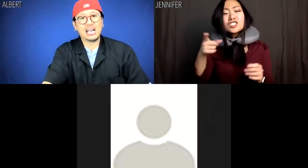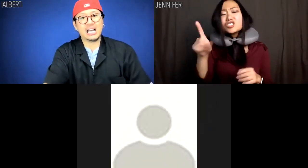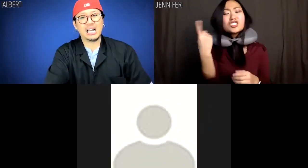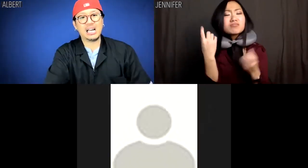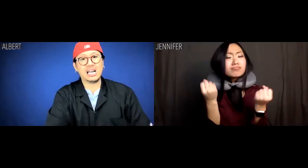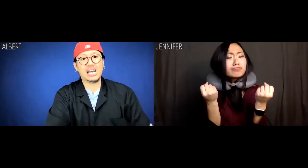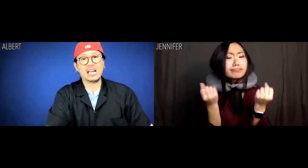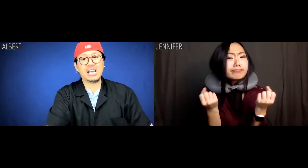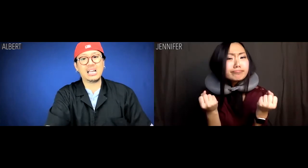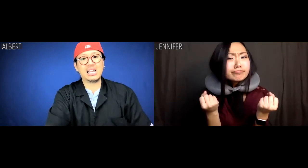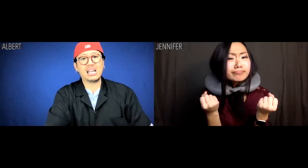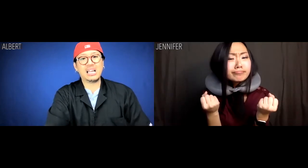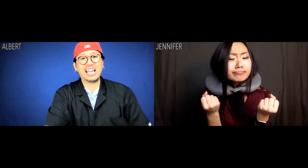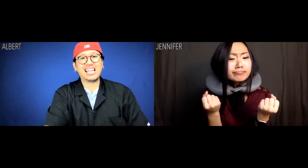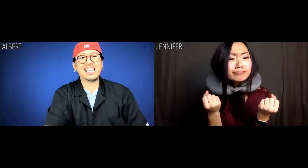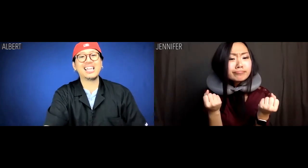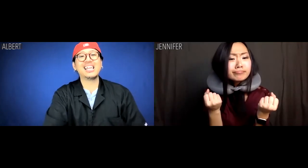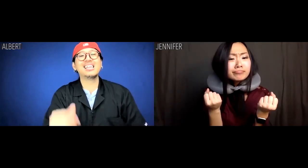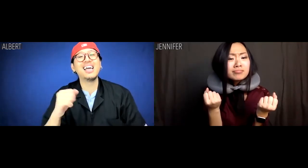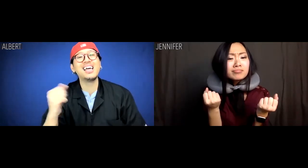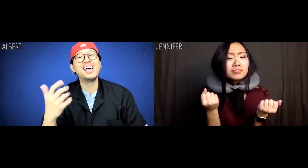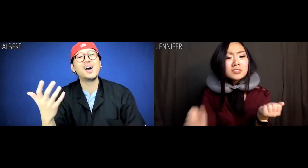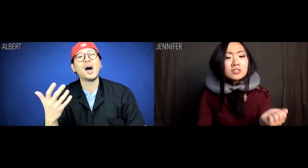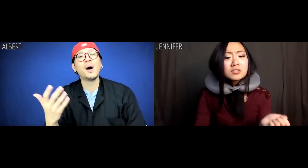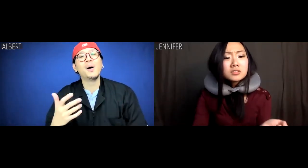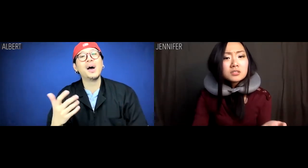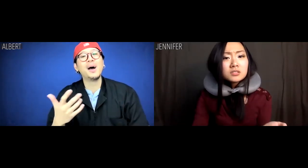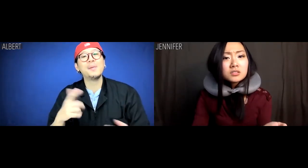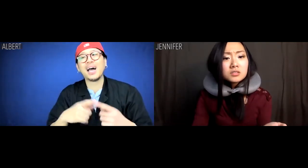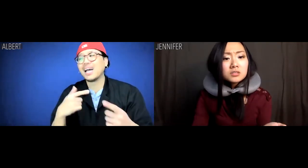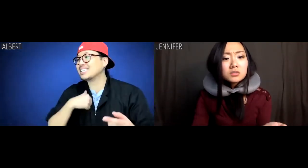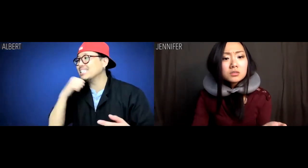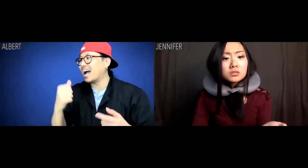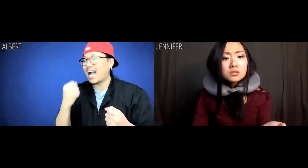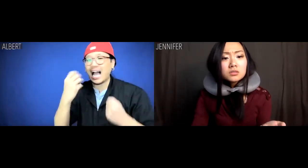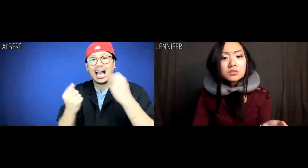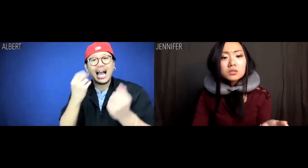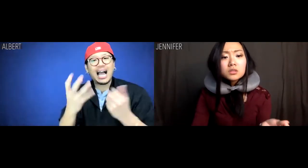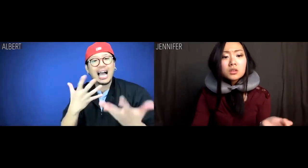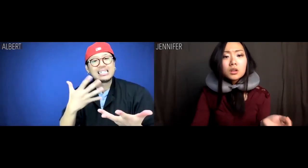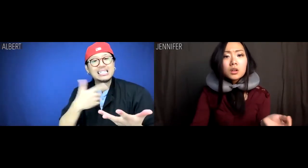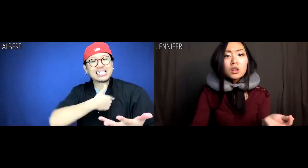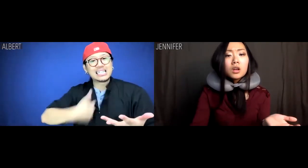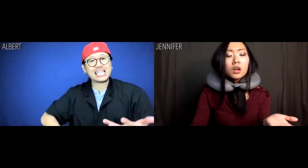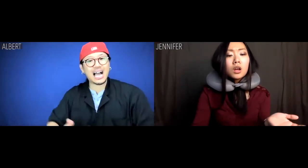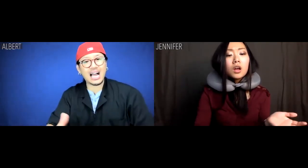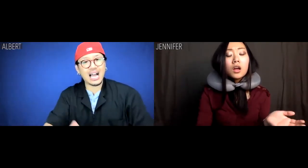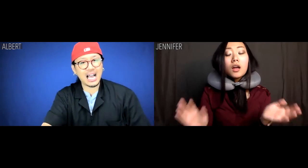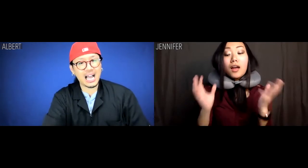Jennifer: They were just talking. Albert: Yeah, but I don't speak Chinese